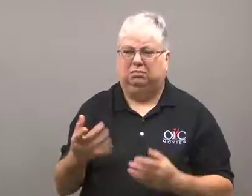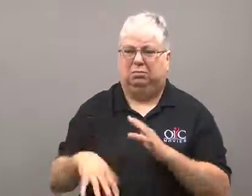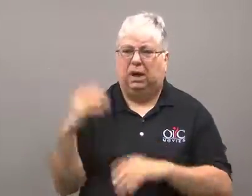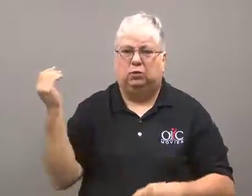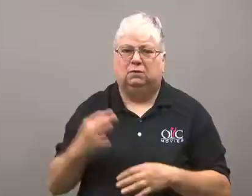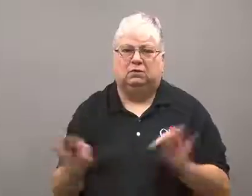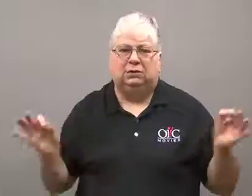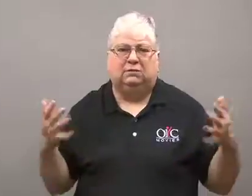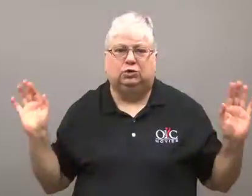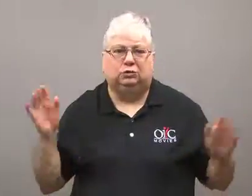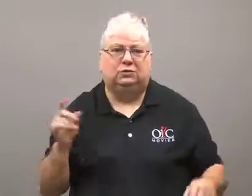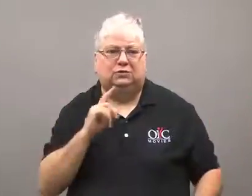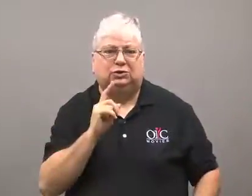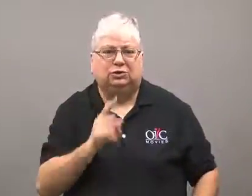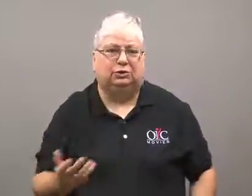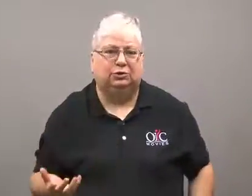They would have been released from jail already by now under the new sentencing.